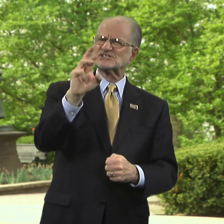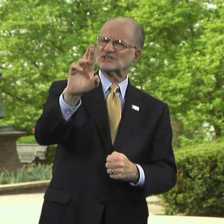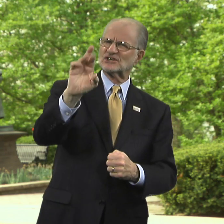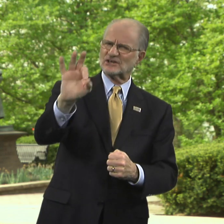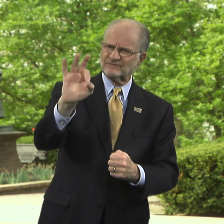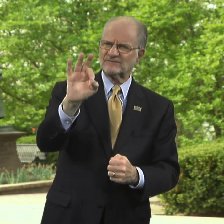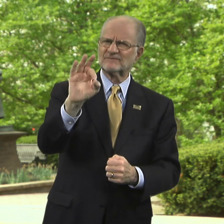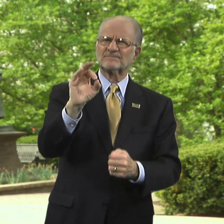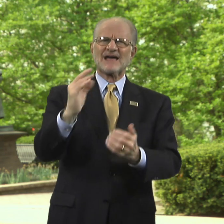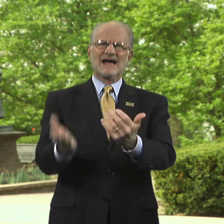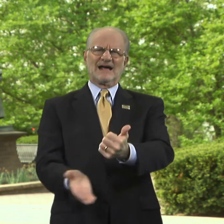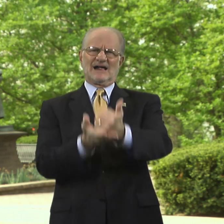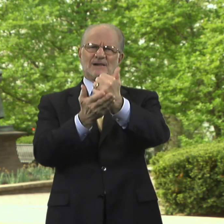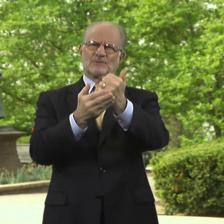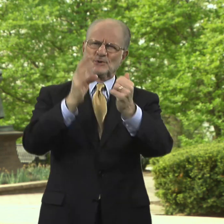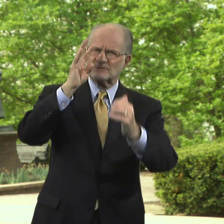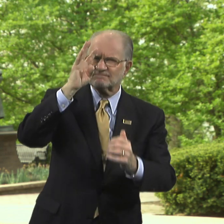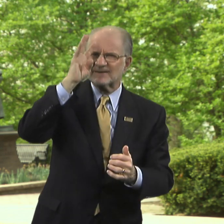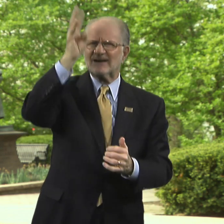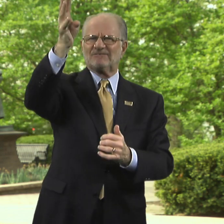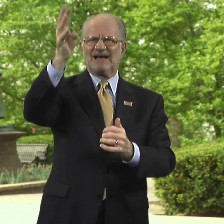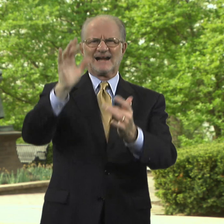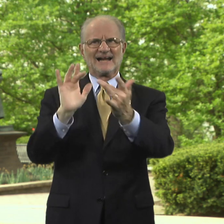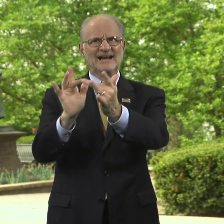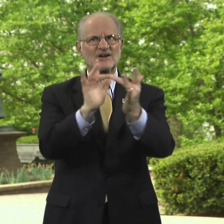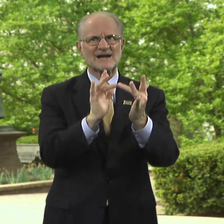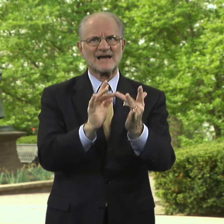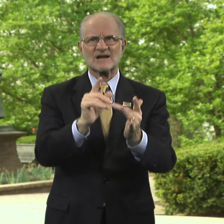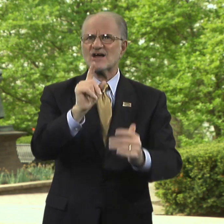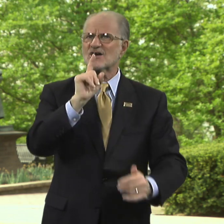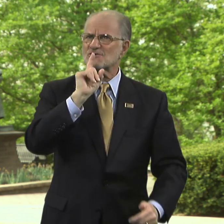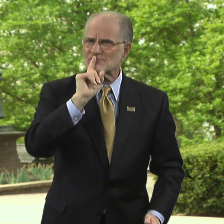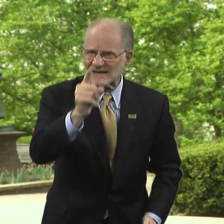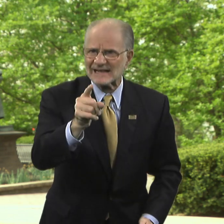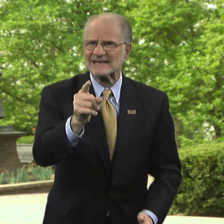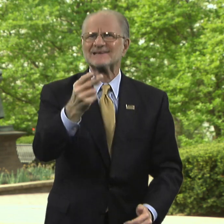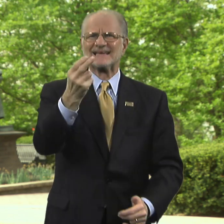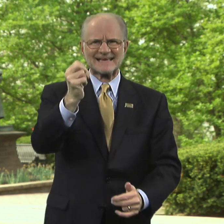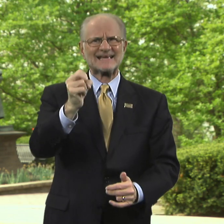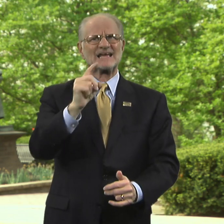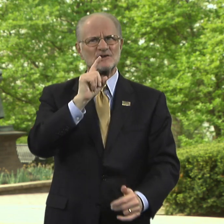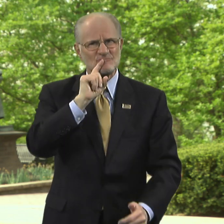Dr. Cerf helped invent the Internet. Really.